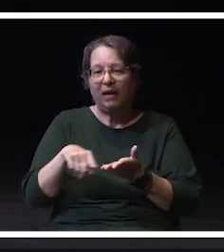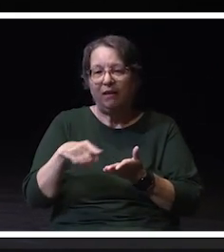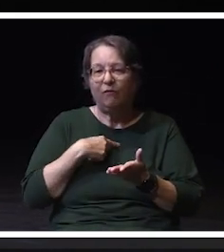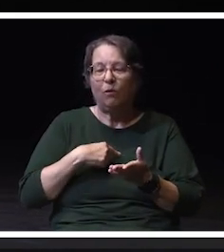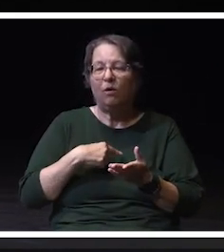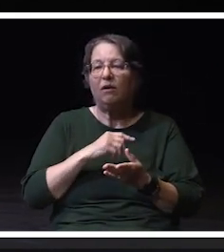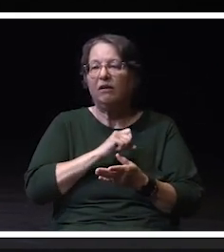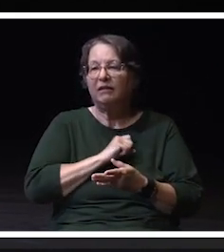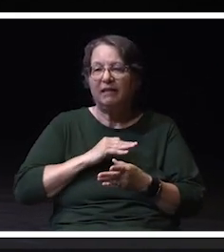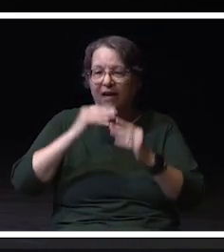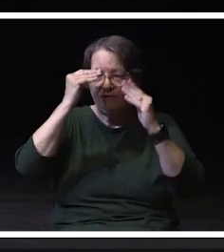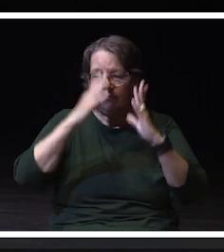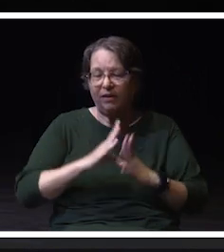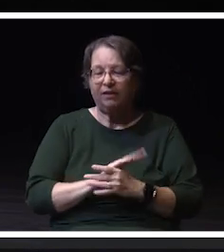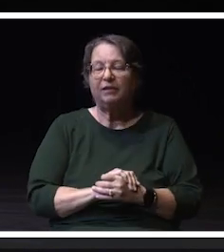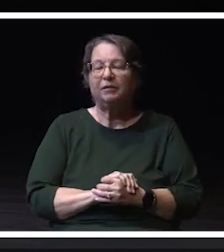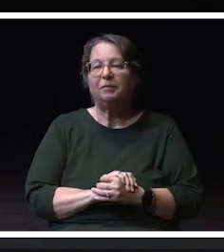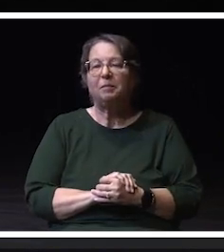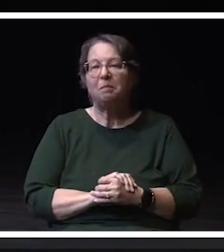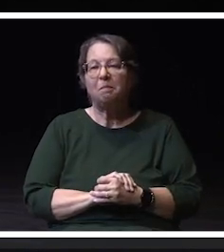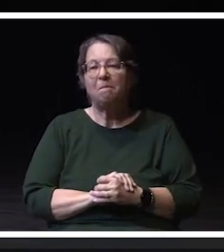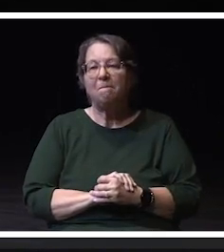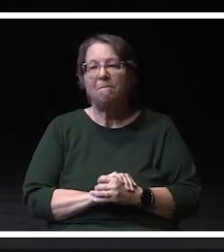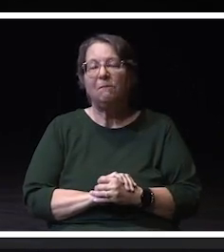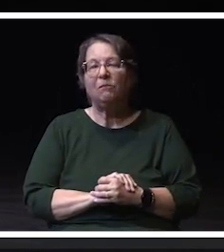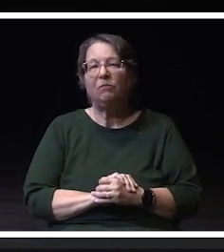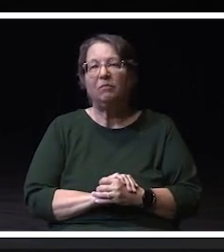We will, in the next couple of months, continue